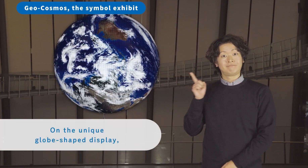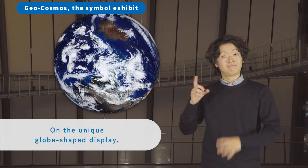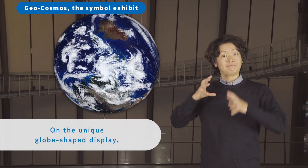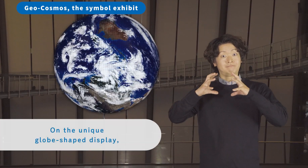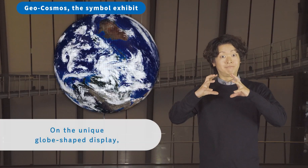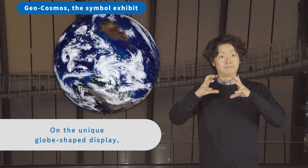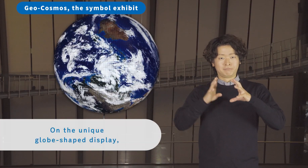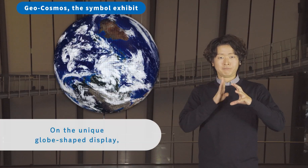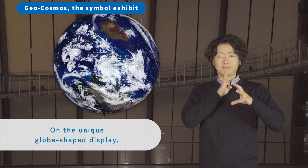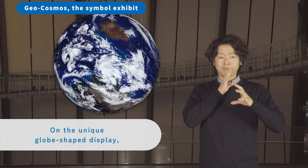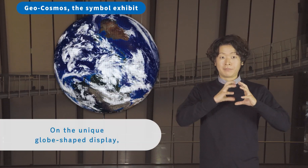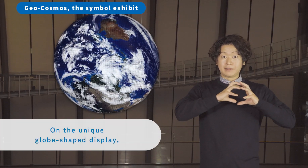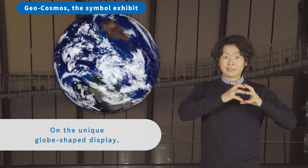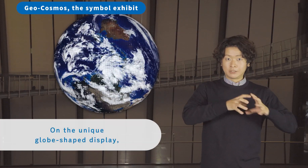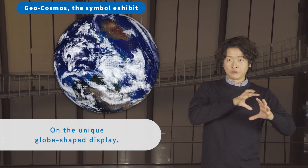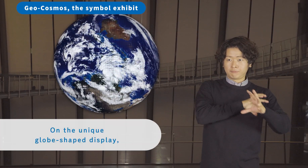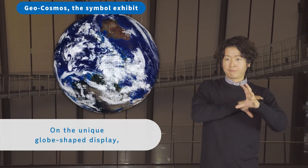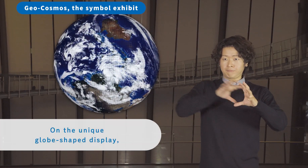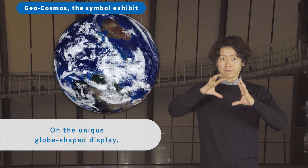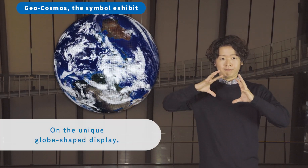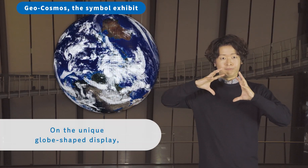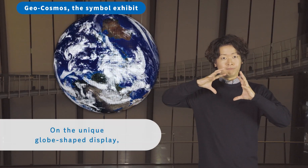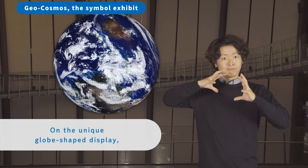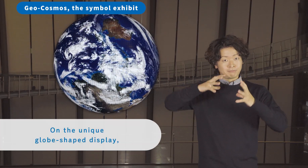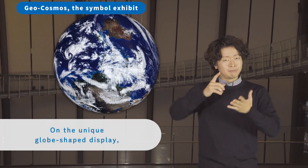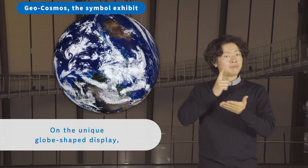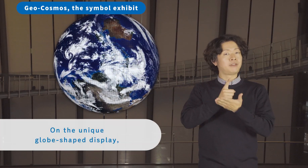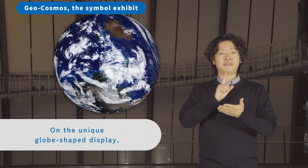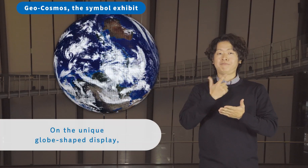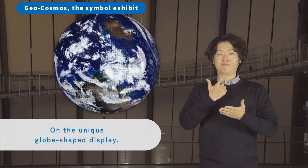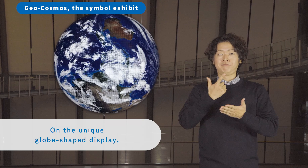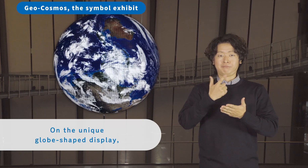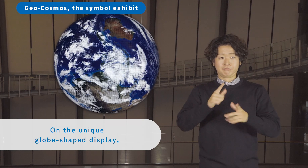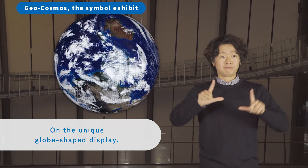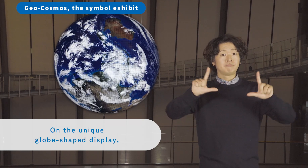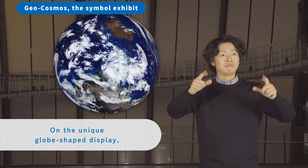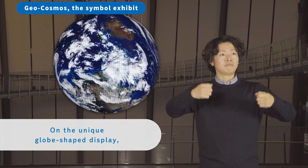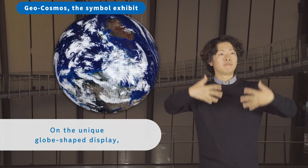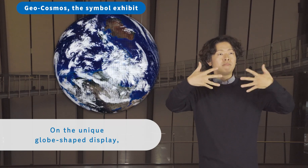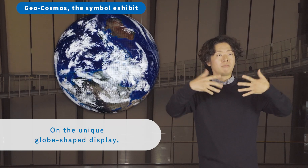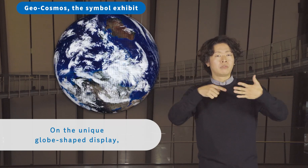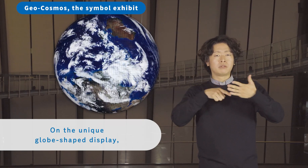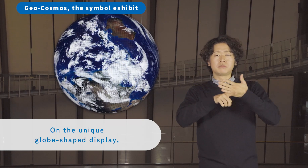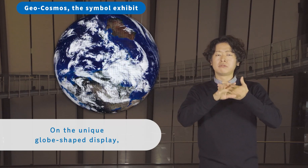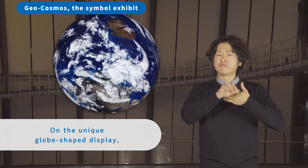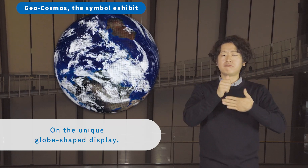On the unique globe-shaped display,